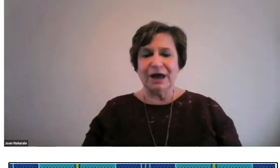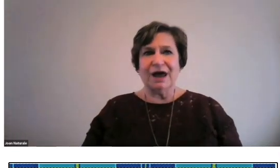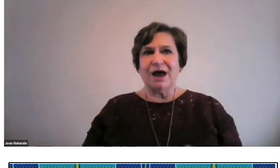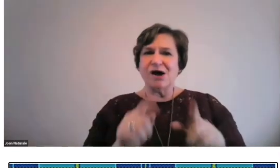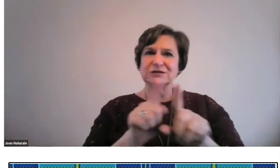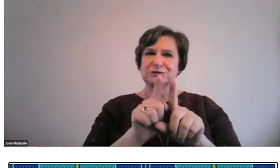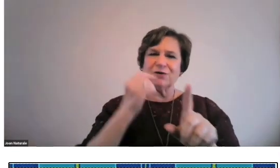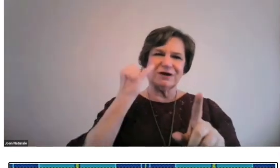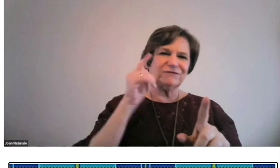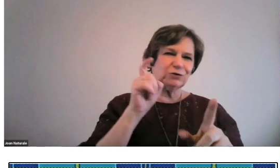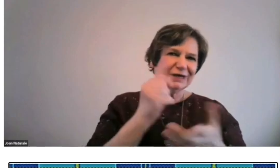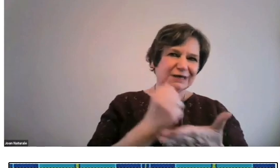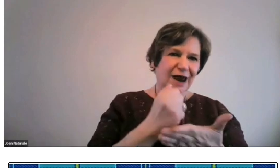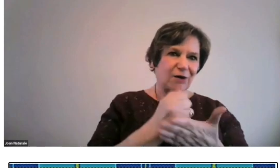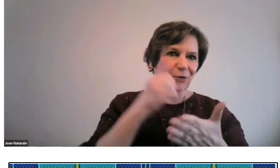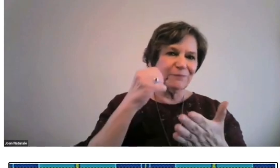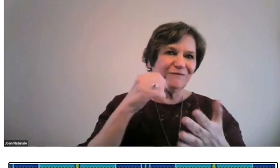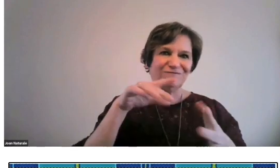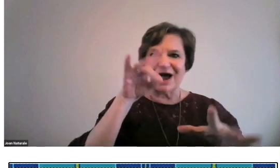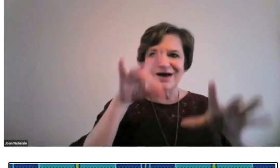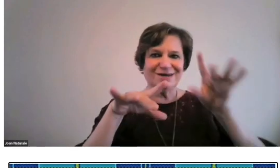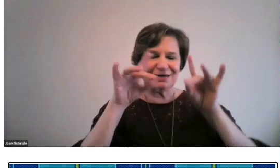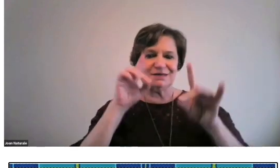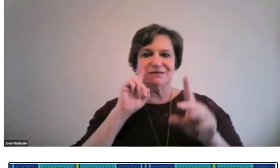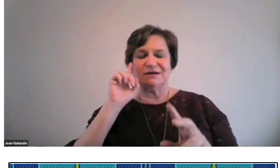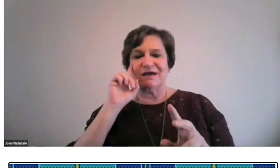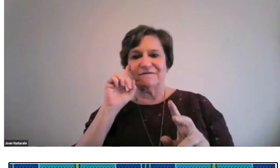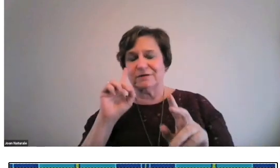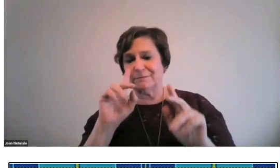My contact information is here.